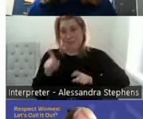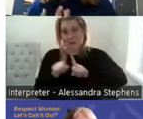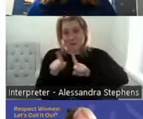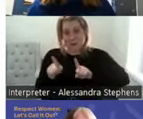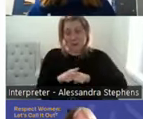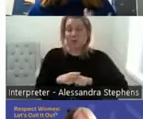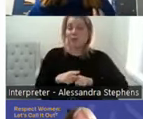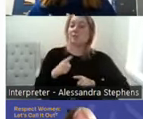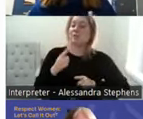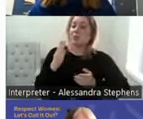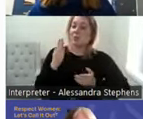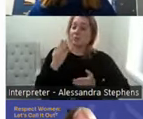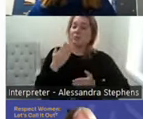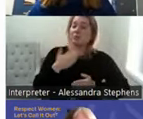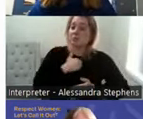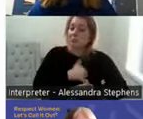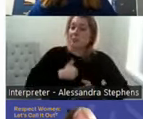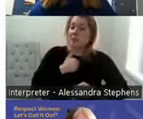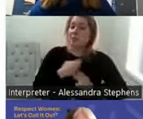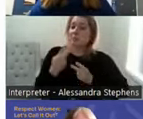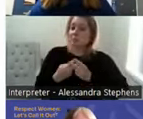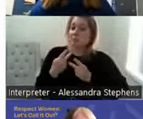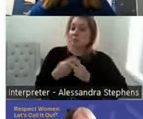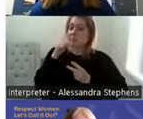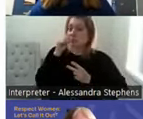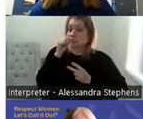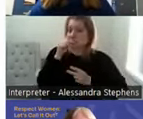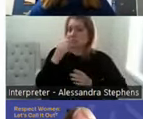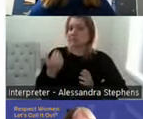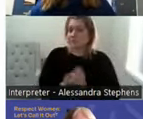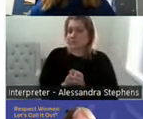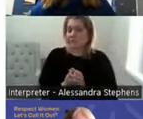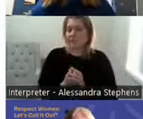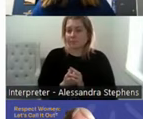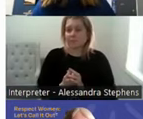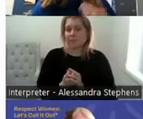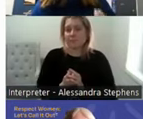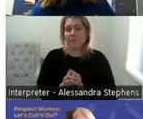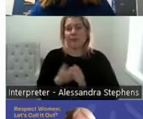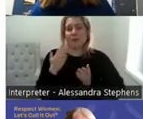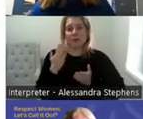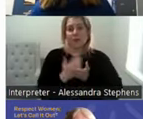is often one of the last biological processes to go really and deteriorate.